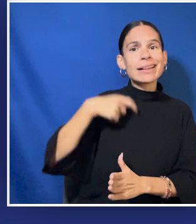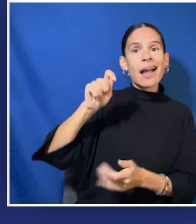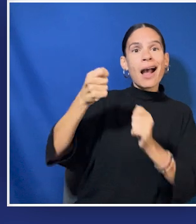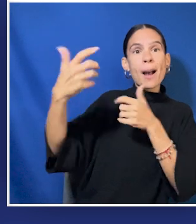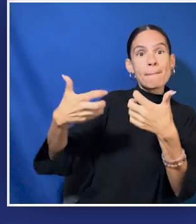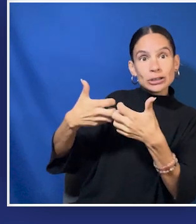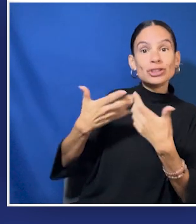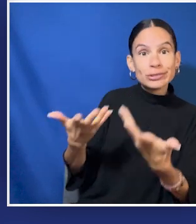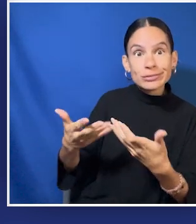and request those.